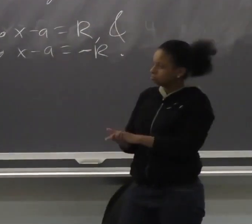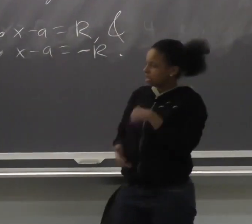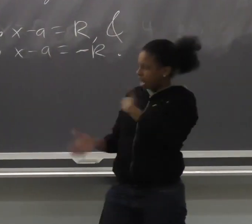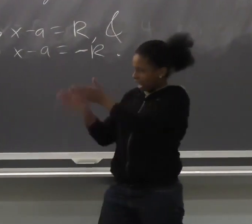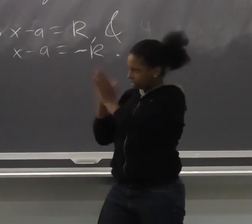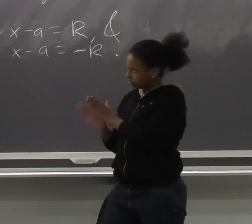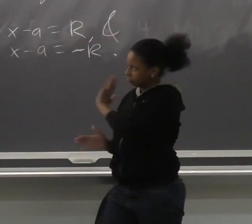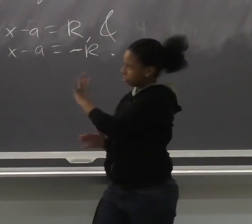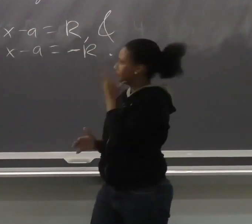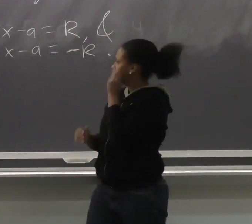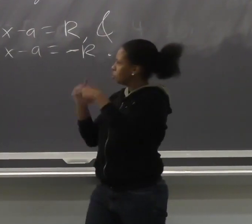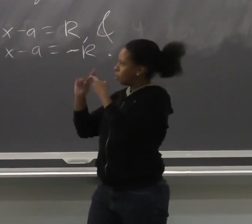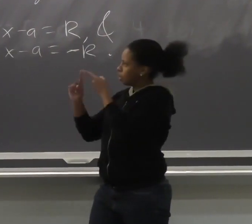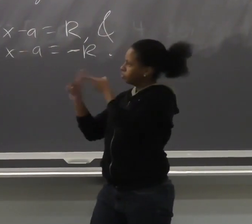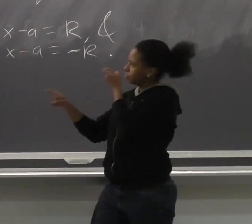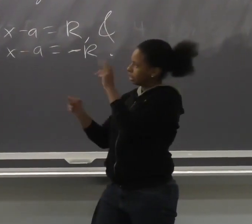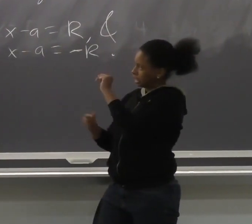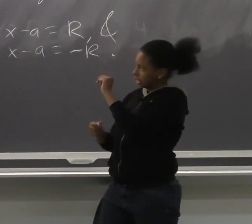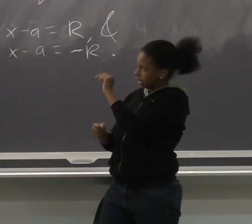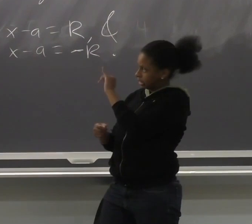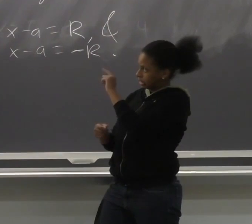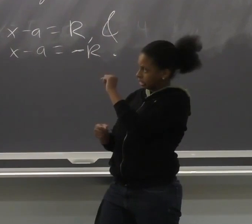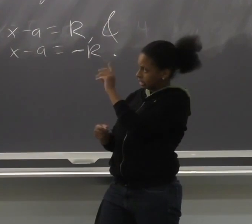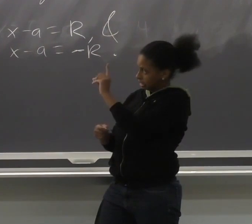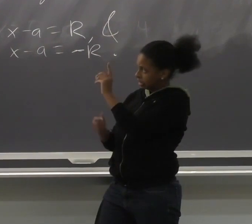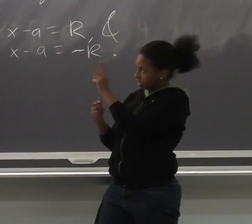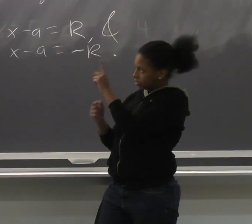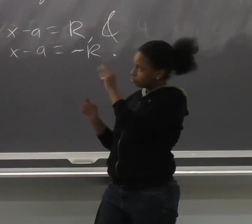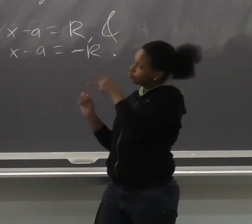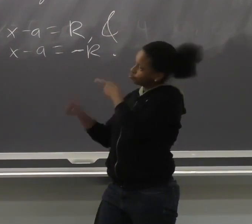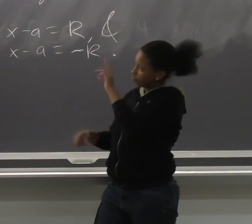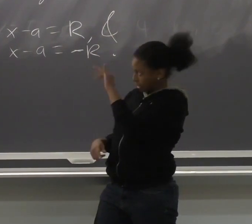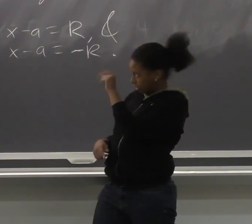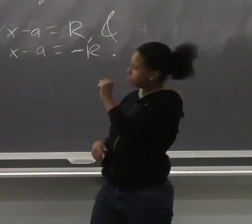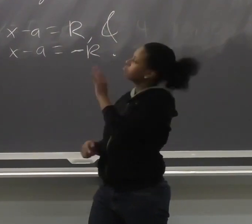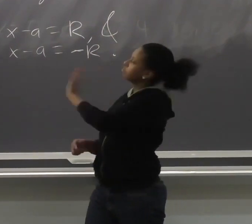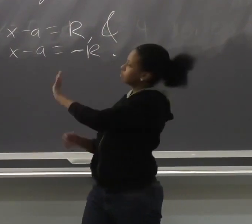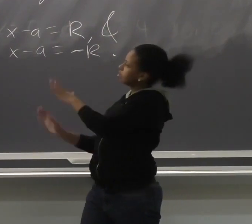I can be independent. So I wonder in your experience and NTID,